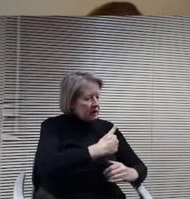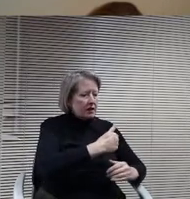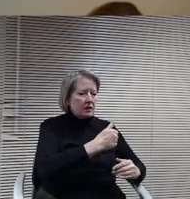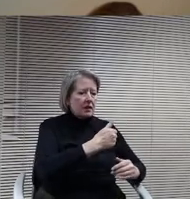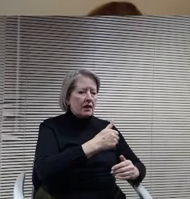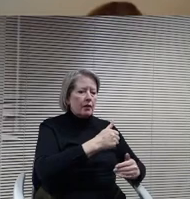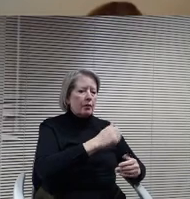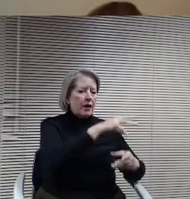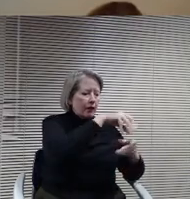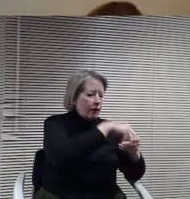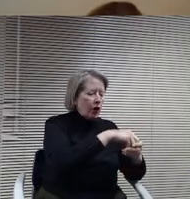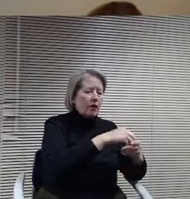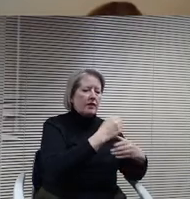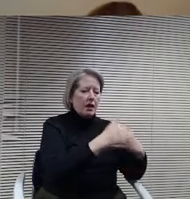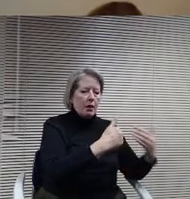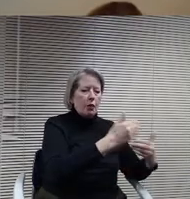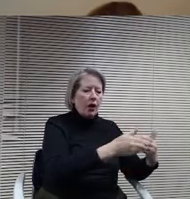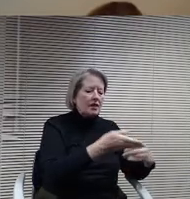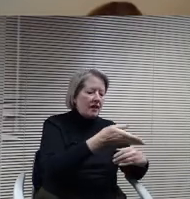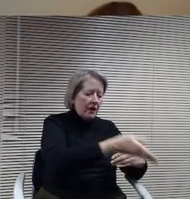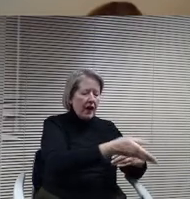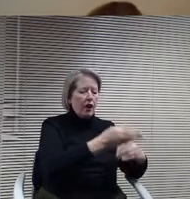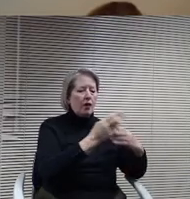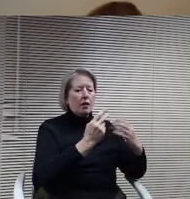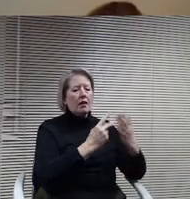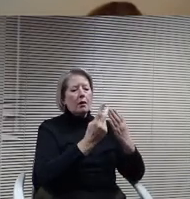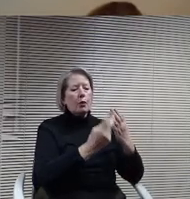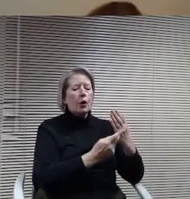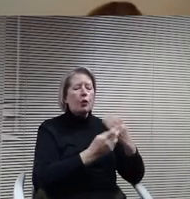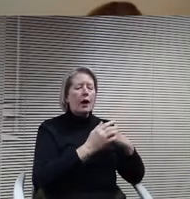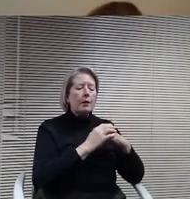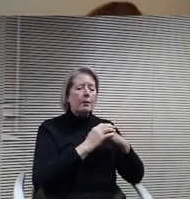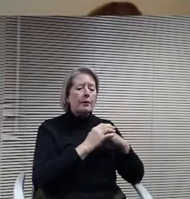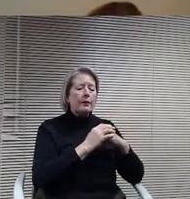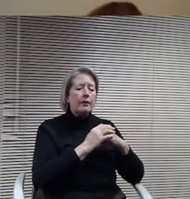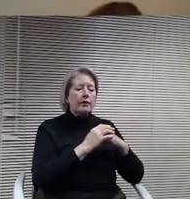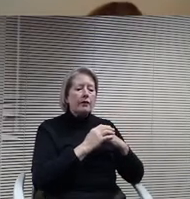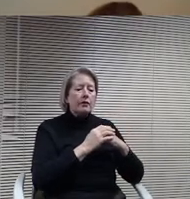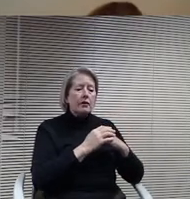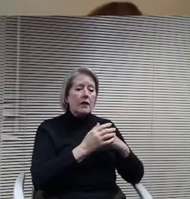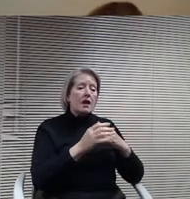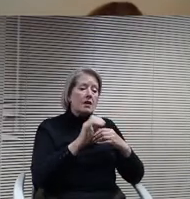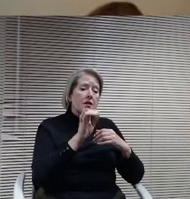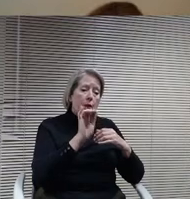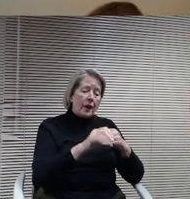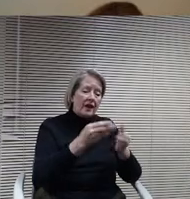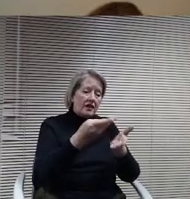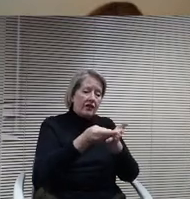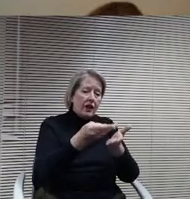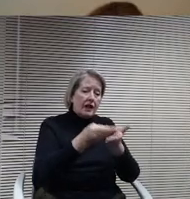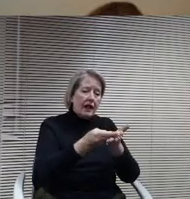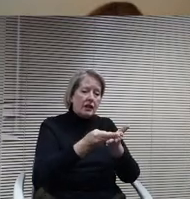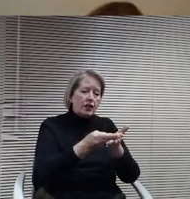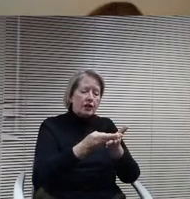able to be available, and maybe part of the whole process in the program. So that's the summary from a financial and logistical